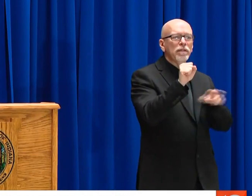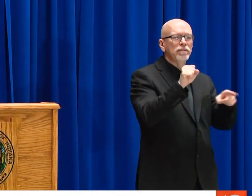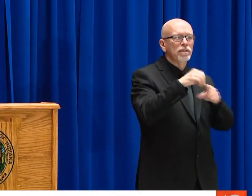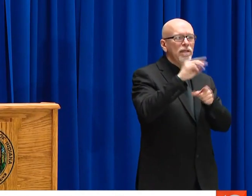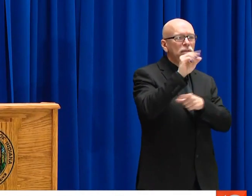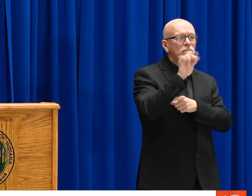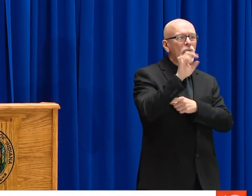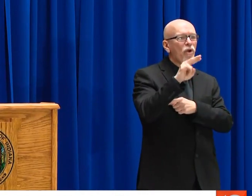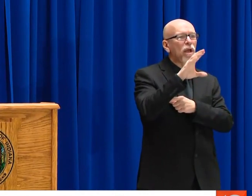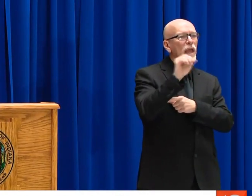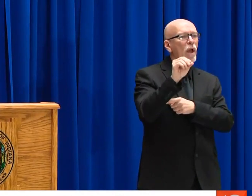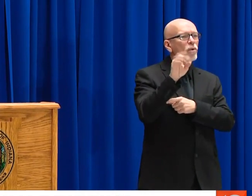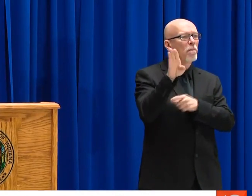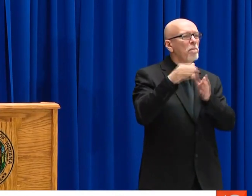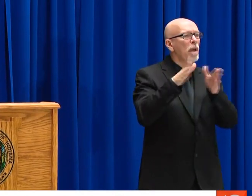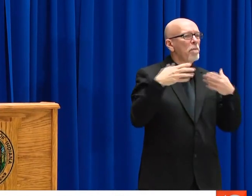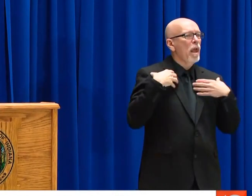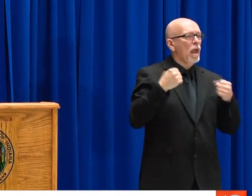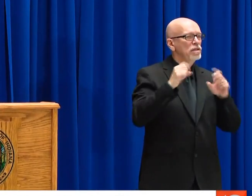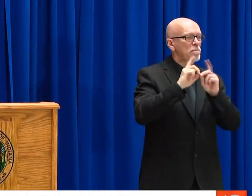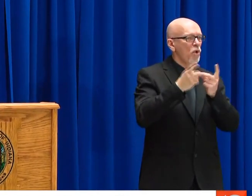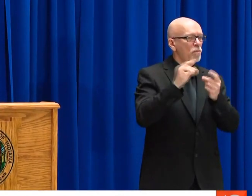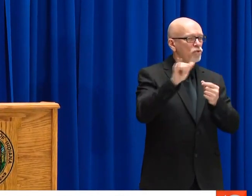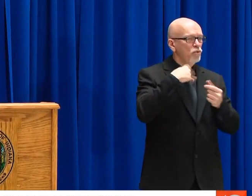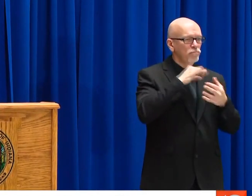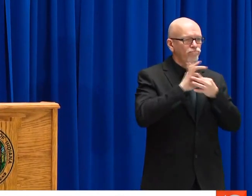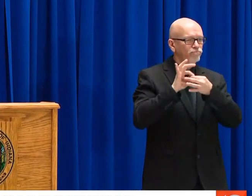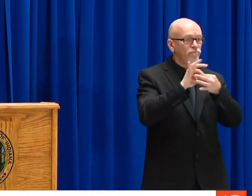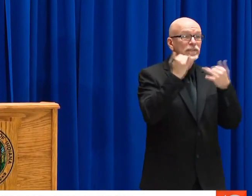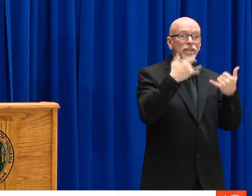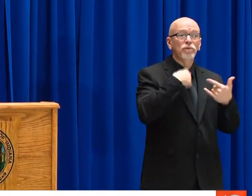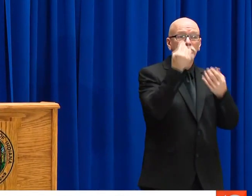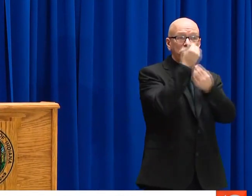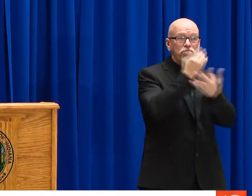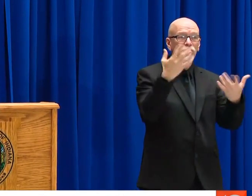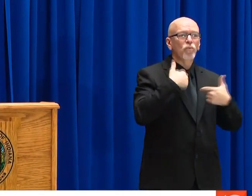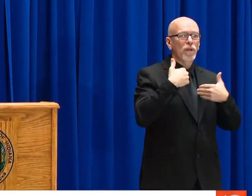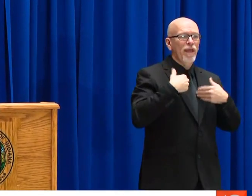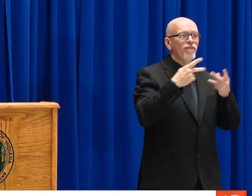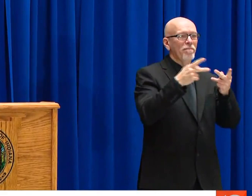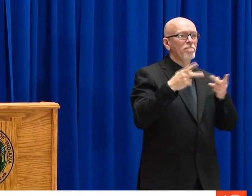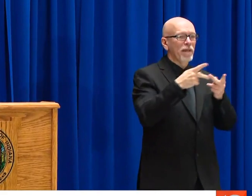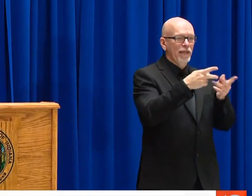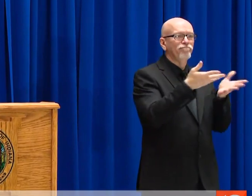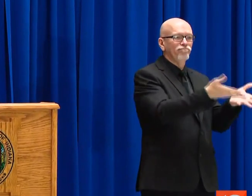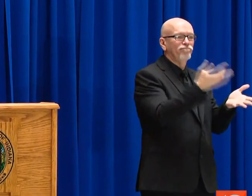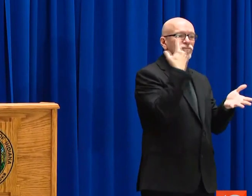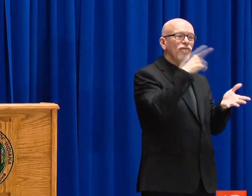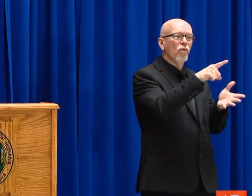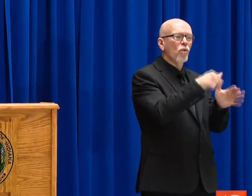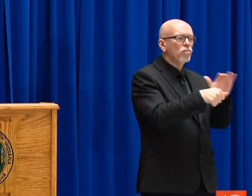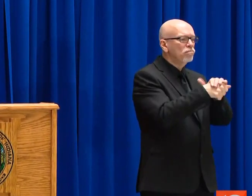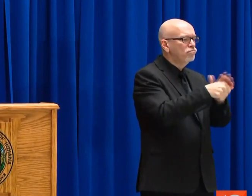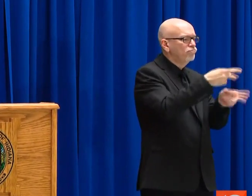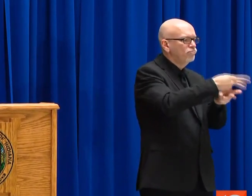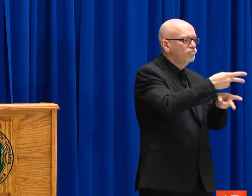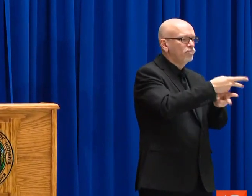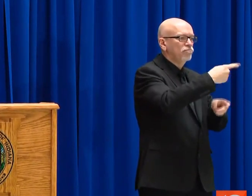INDIANA PARTNER, ORGANIZATIONS ALREADY SERVING THOSE EXPERIENCING HOMELESSNESS AND THE MARION COUNTY PUBLIC HEALTH DEPARTMENT.